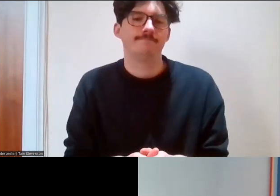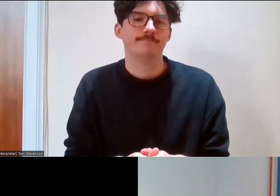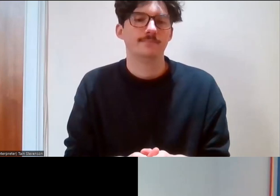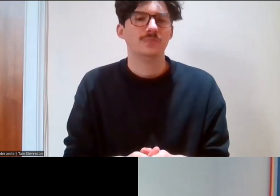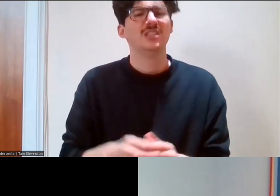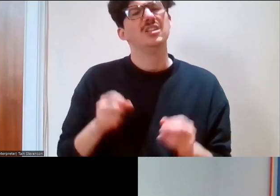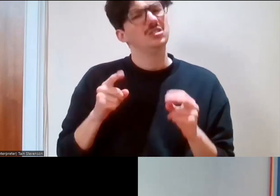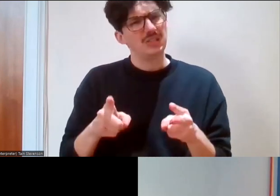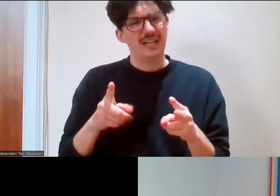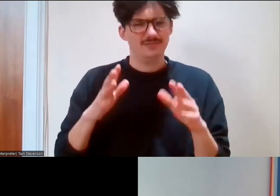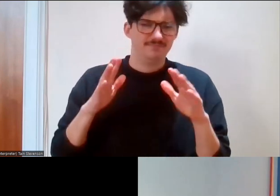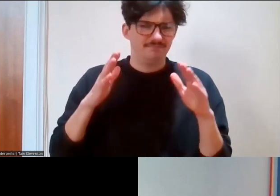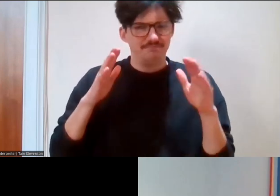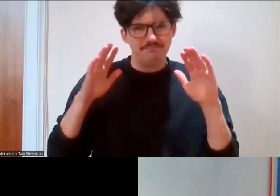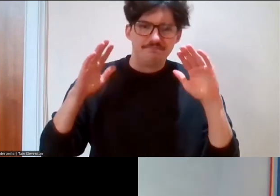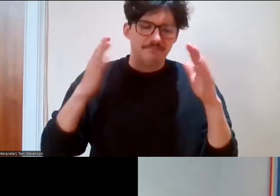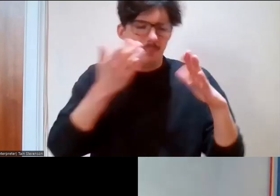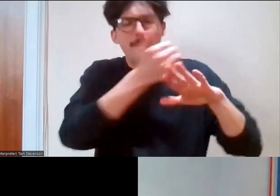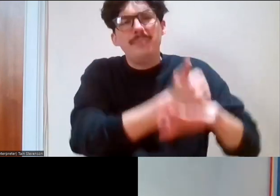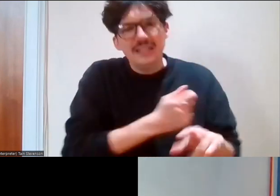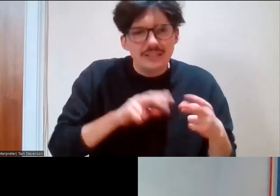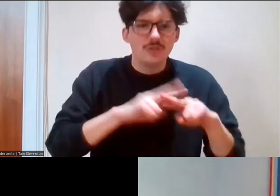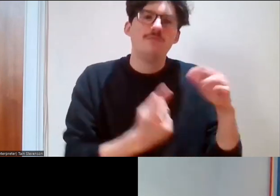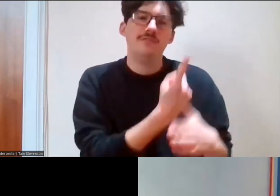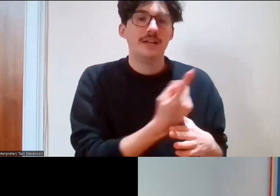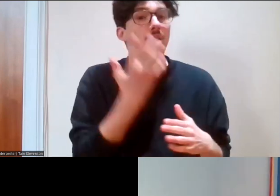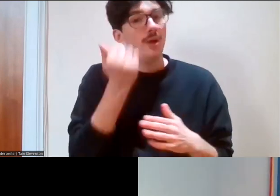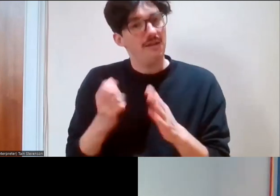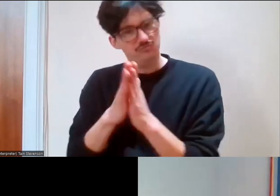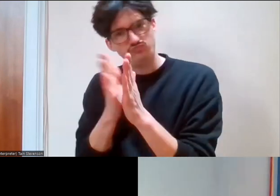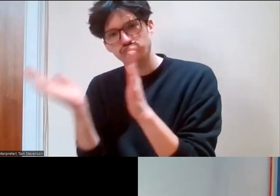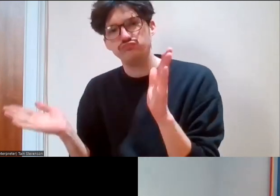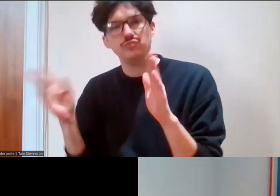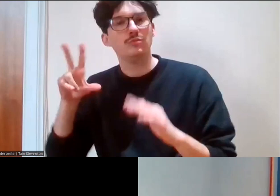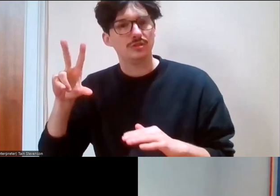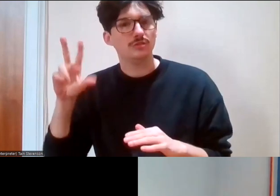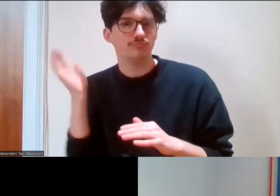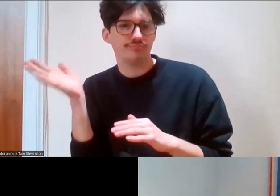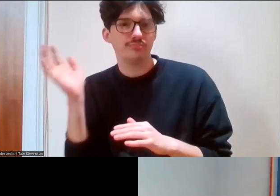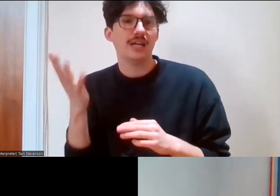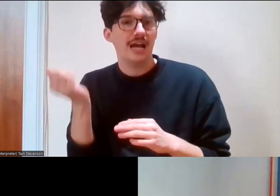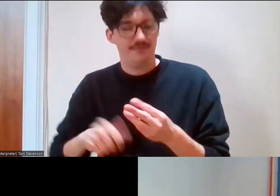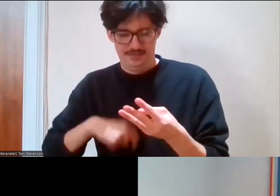today. We have got a range of different speakers and also a workshop, which I'm really excited to